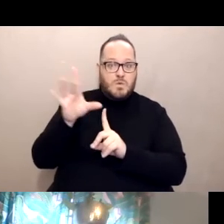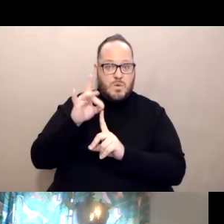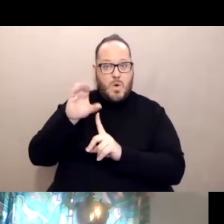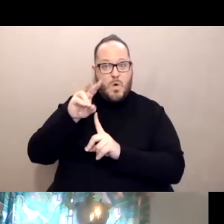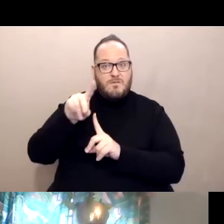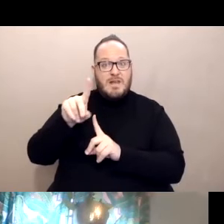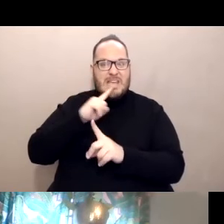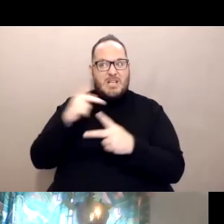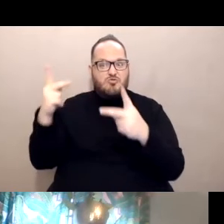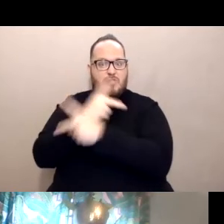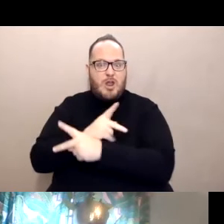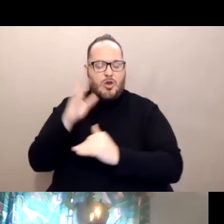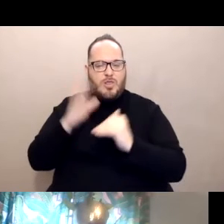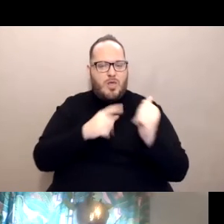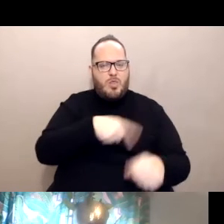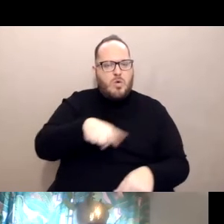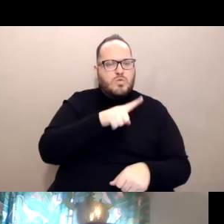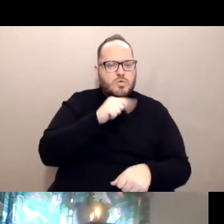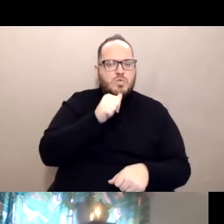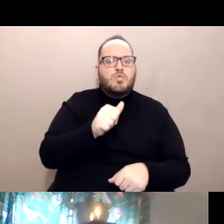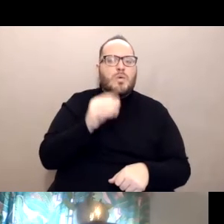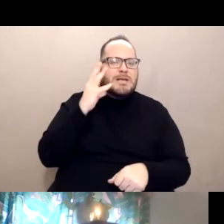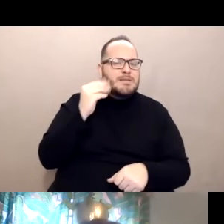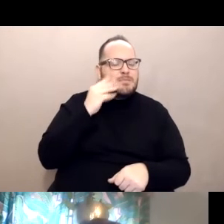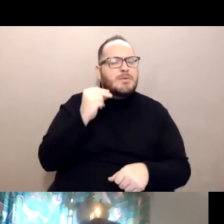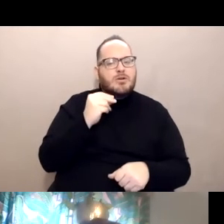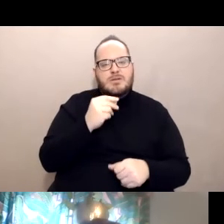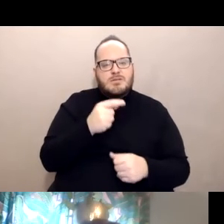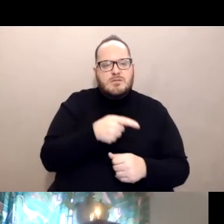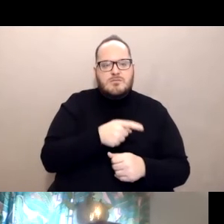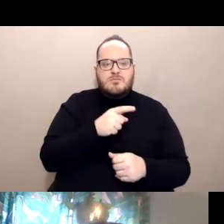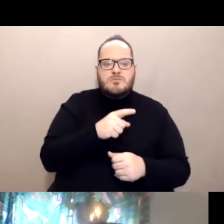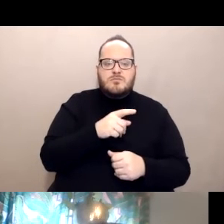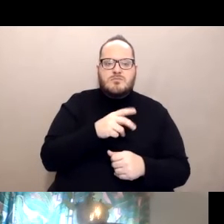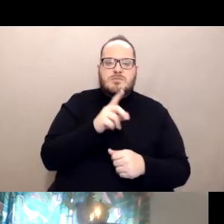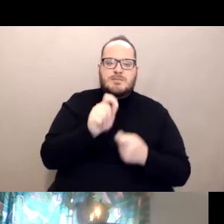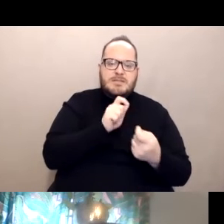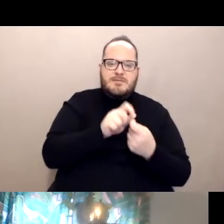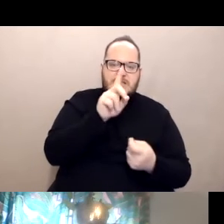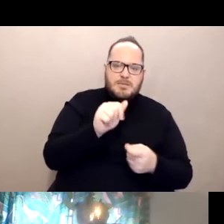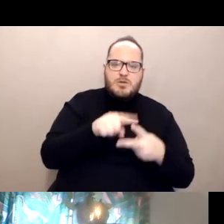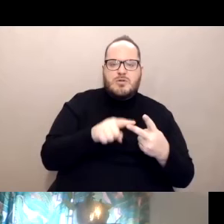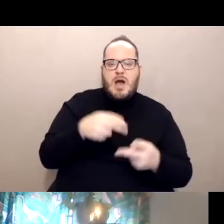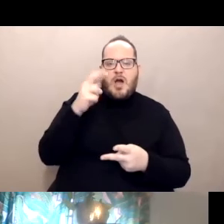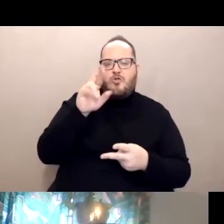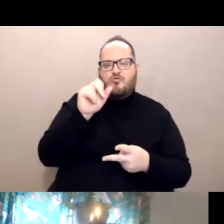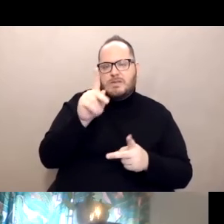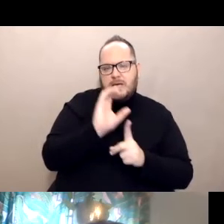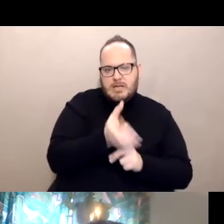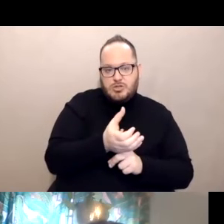may not experience certain disabilities or high-risk medical conditions. So currently there is not enough supply to immunize